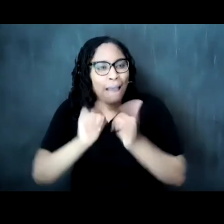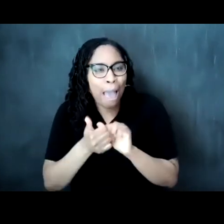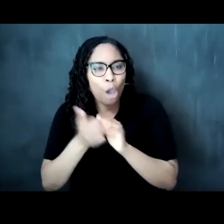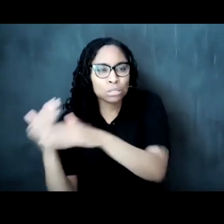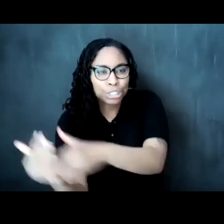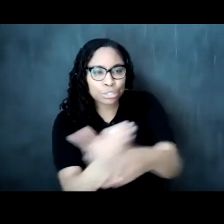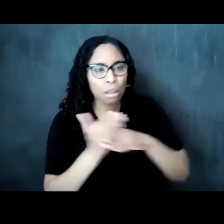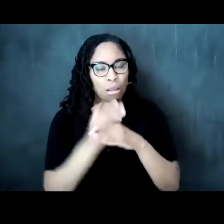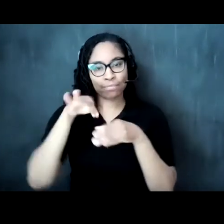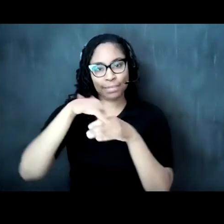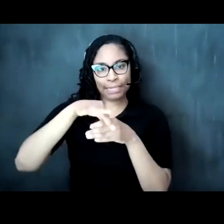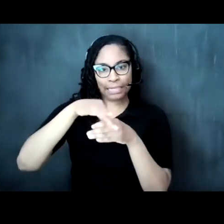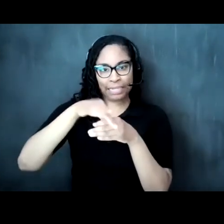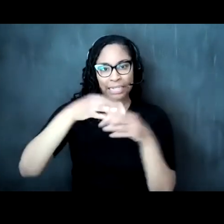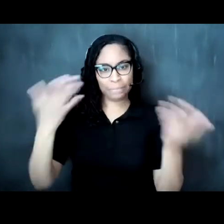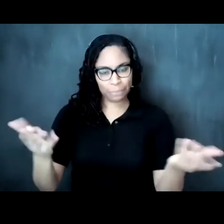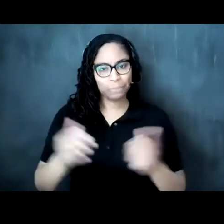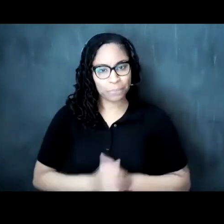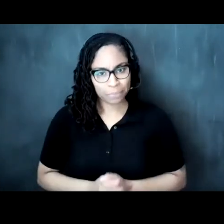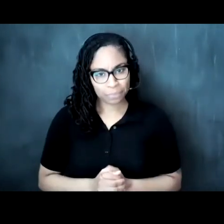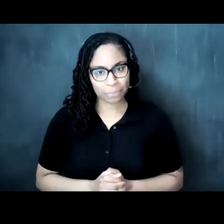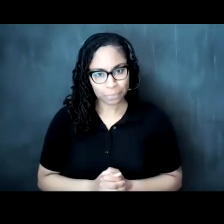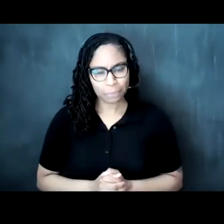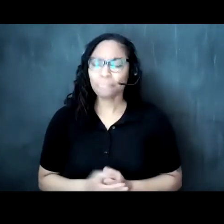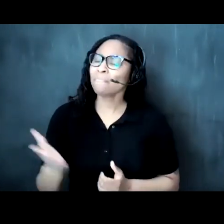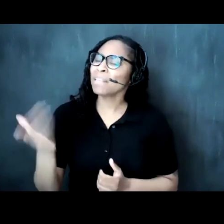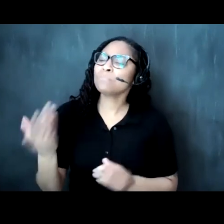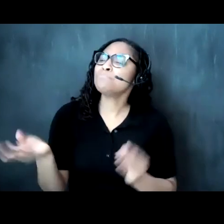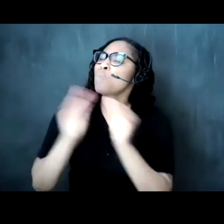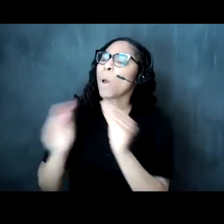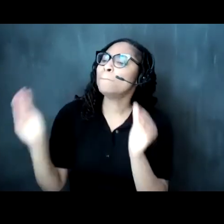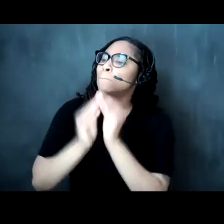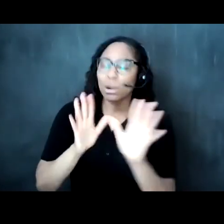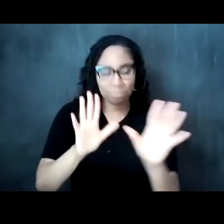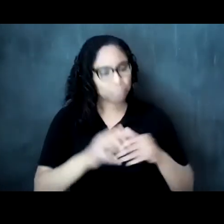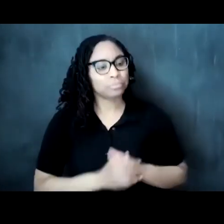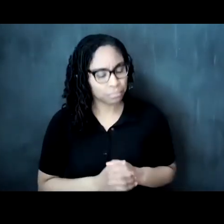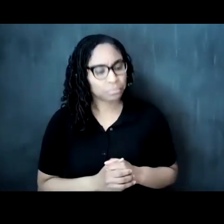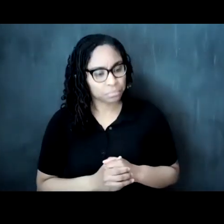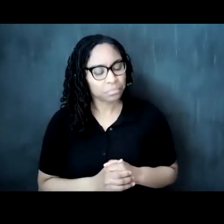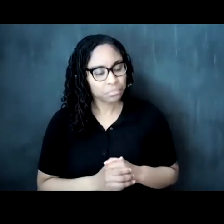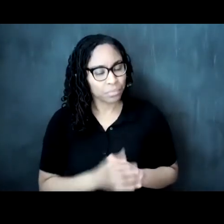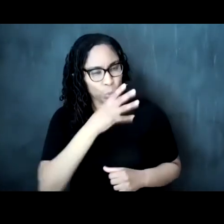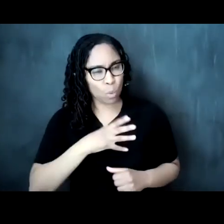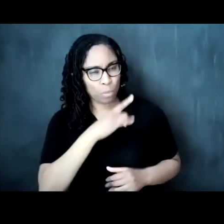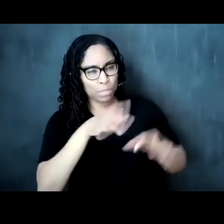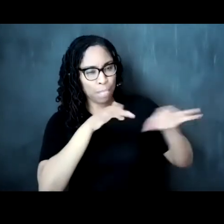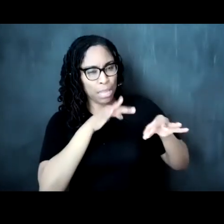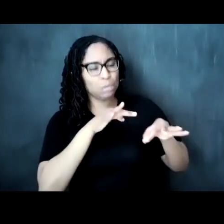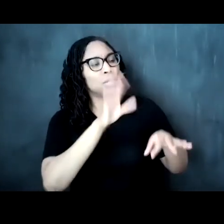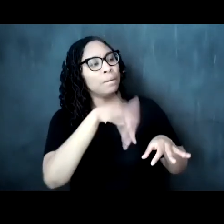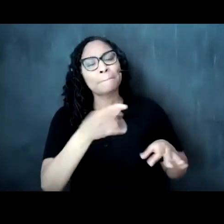after say more about it she said well it it it happened in in such a way that